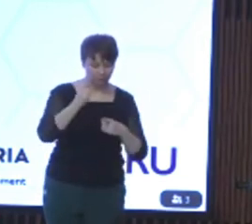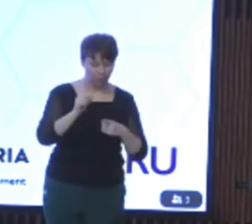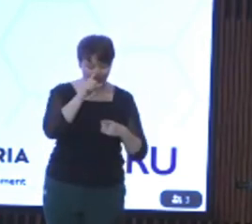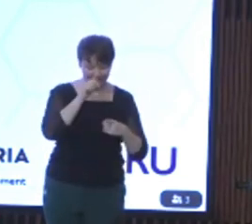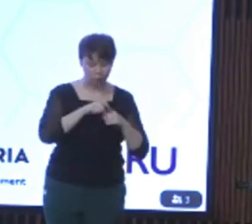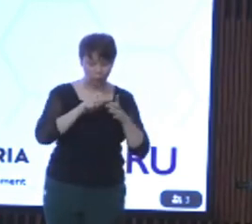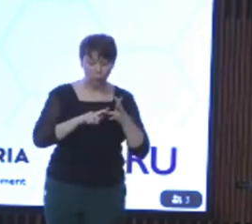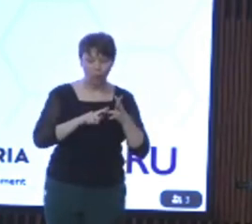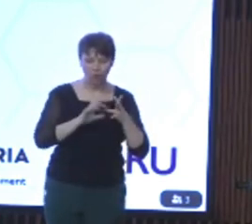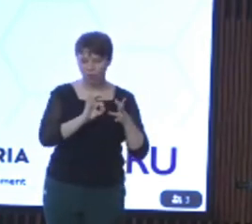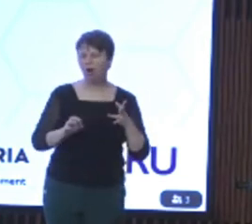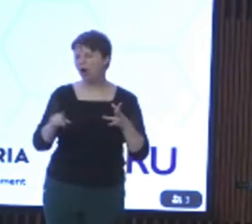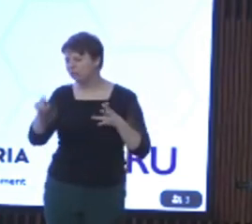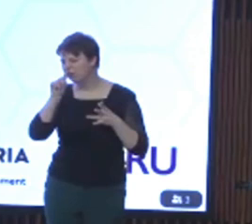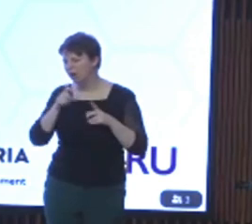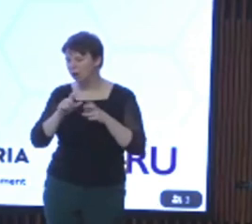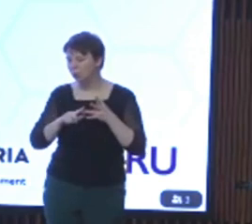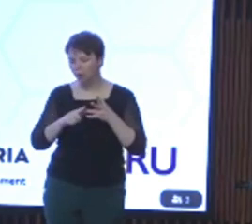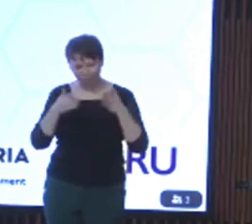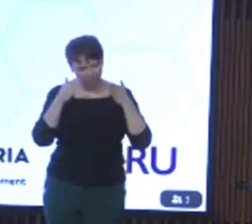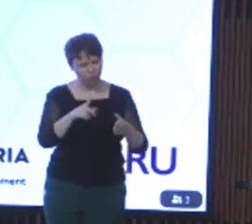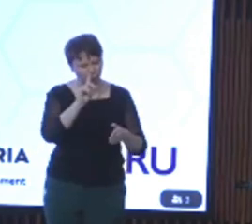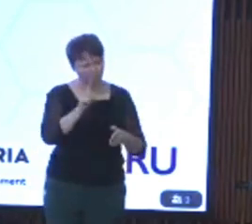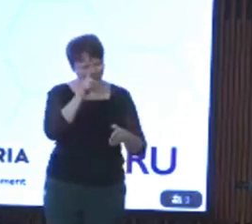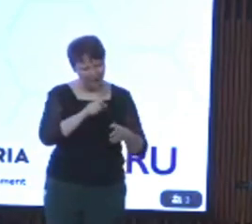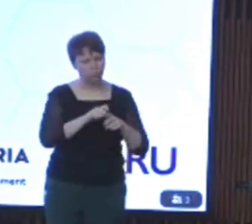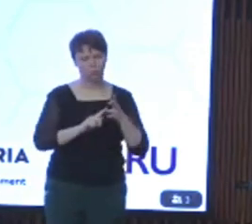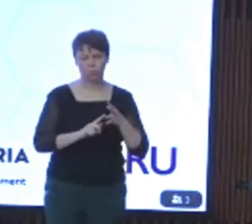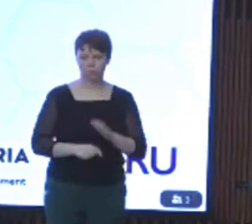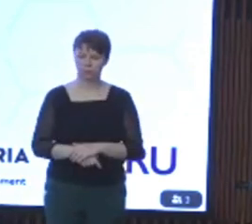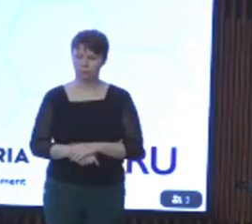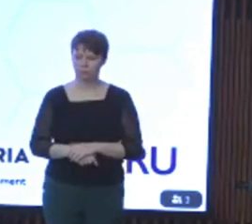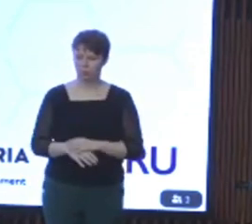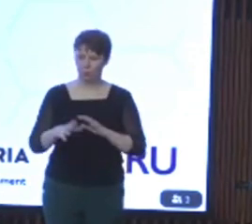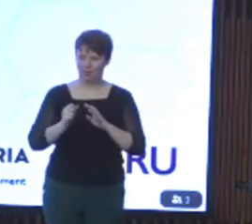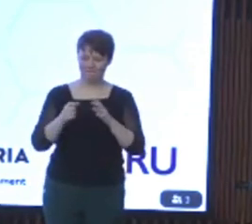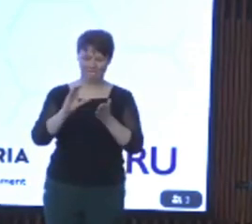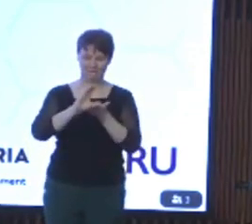than focusing on what they cannot. The tiered funding approach enables schools to invest in